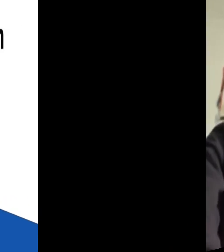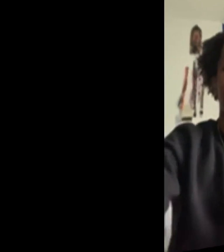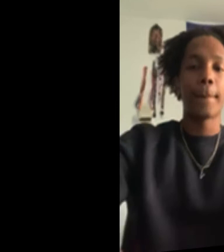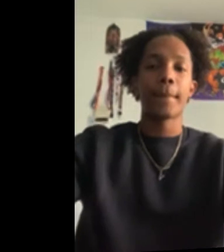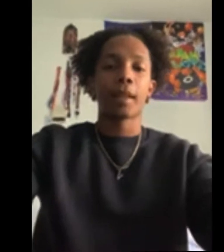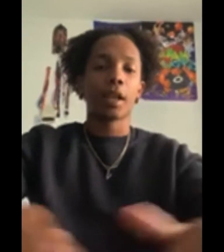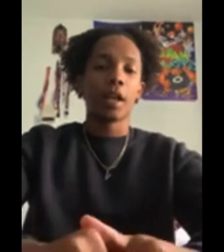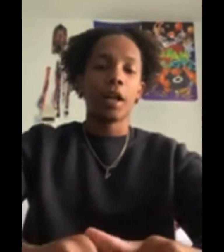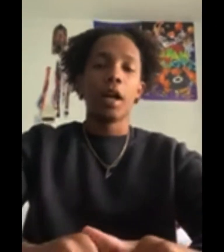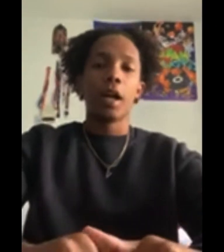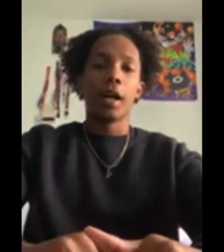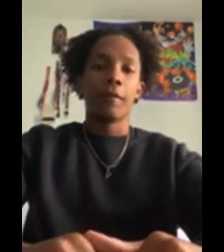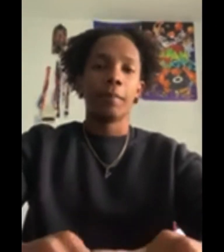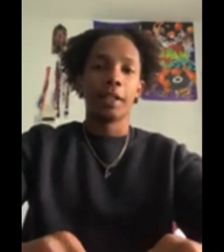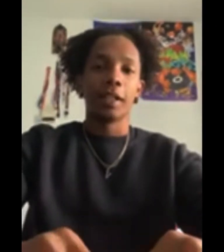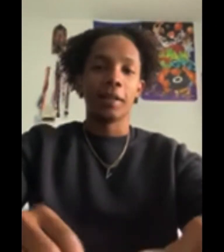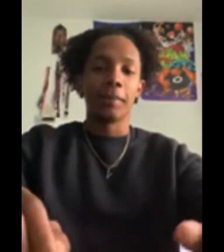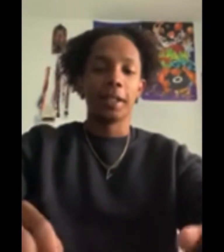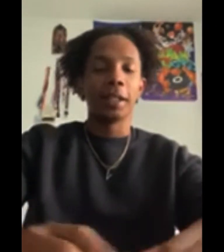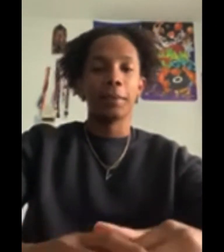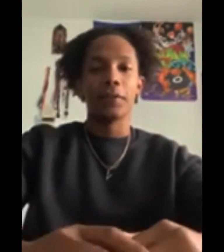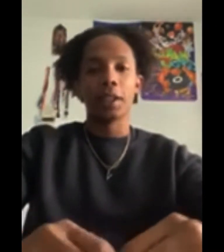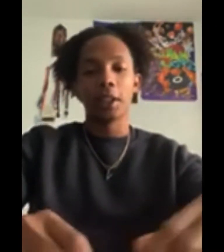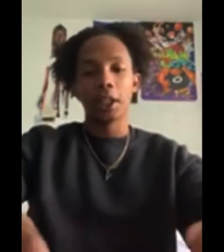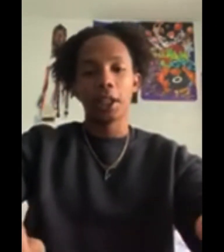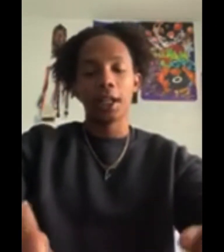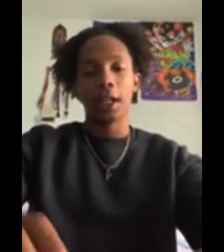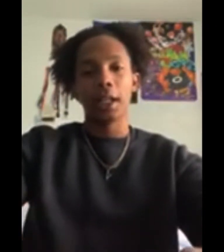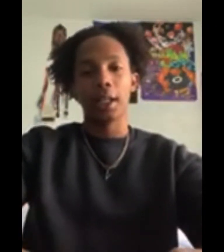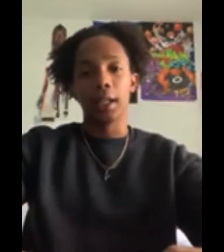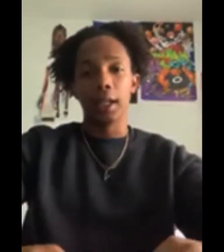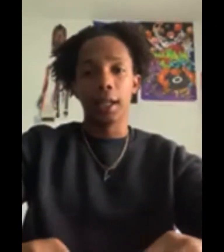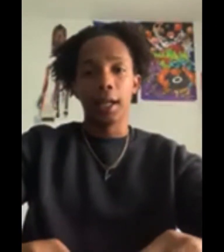[Victor] Hi everybody. My name is Victor. And,